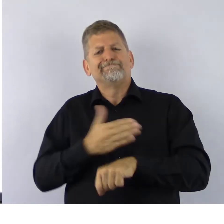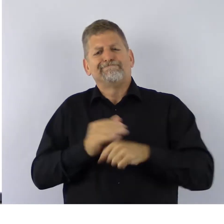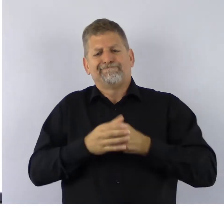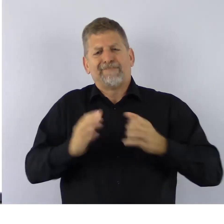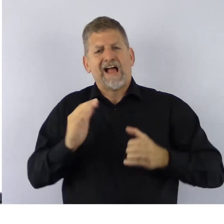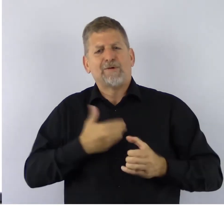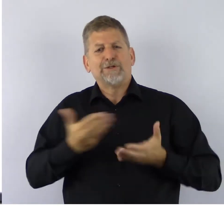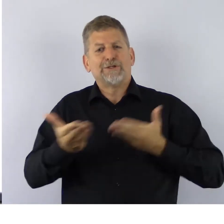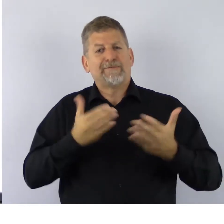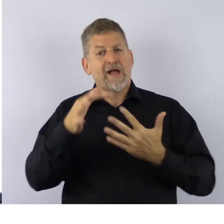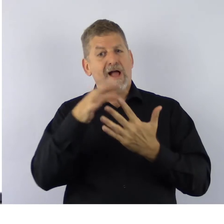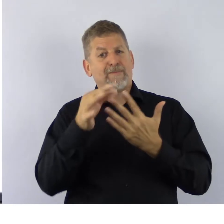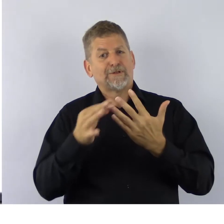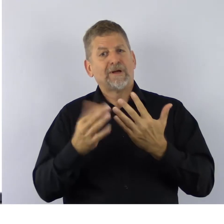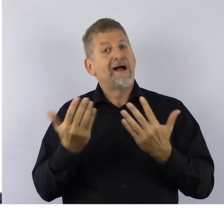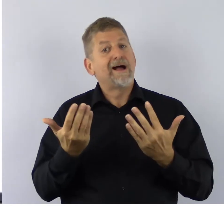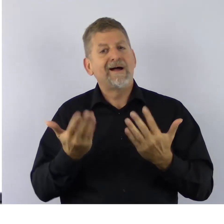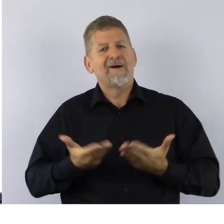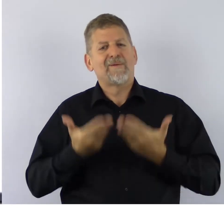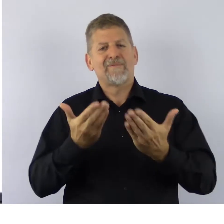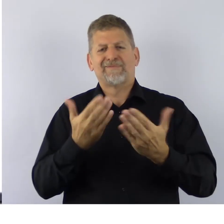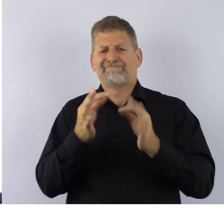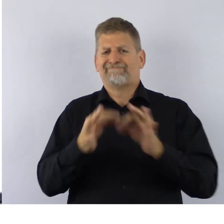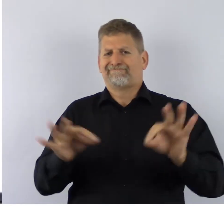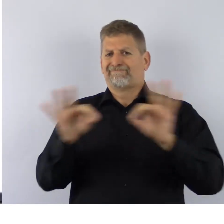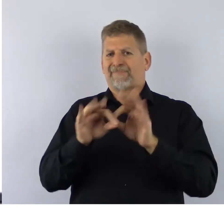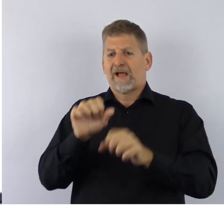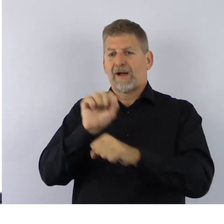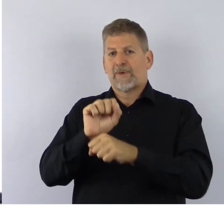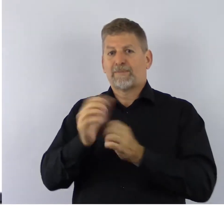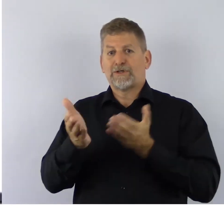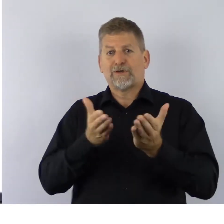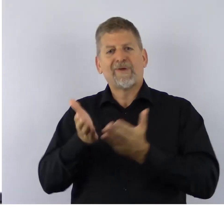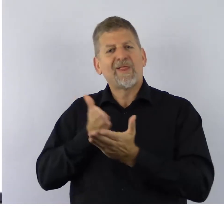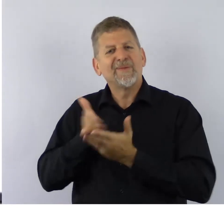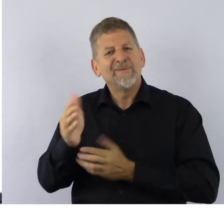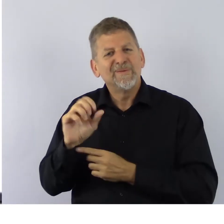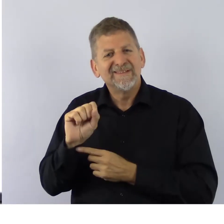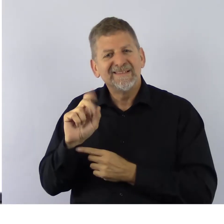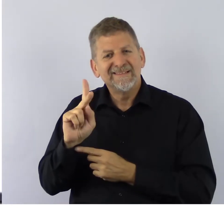by offering vital Employment Services via Skype.